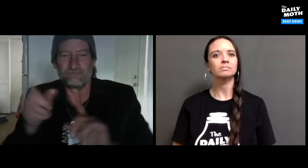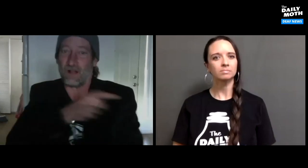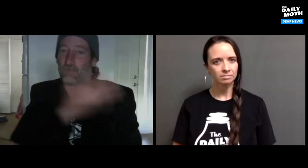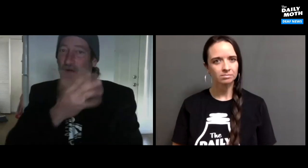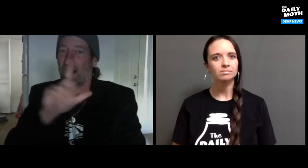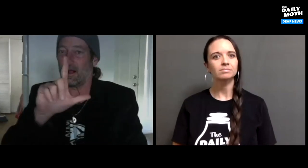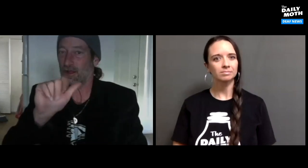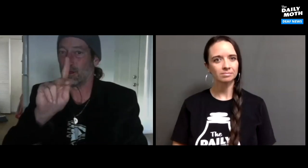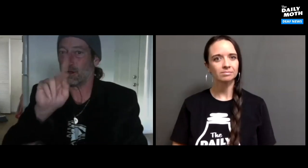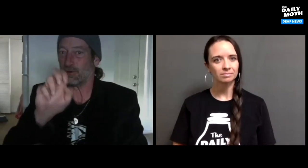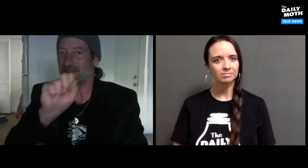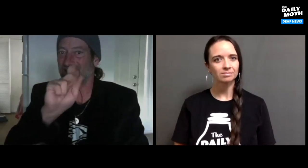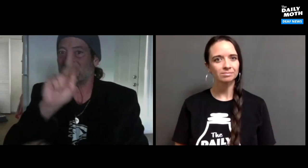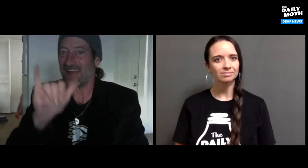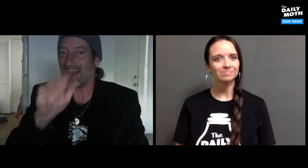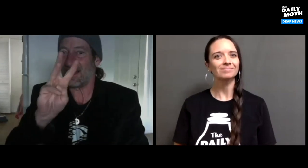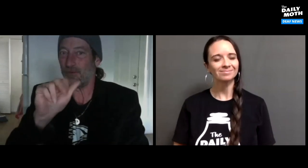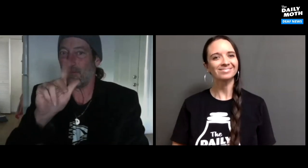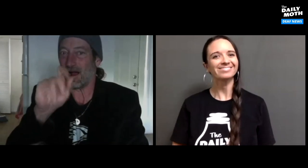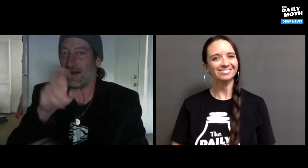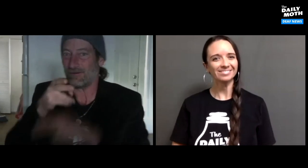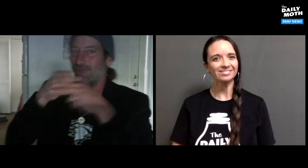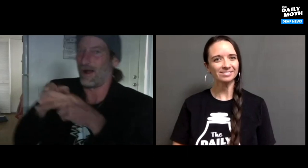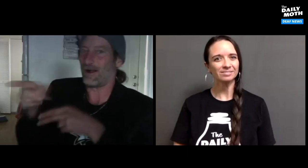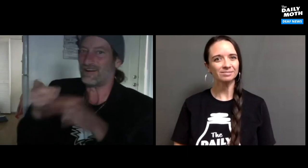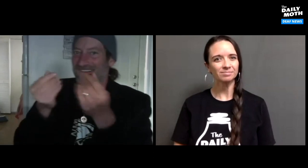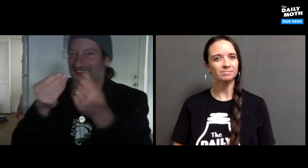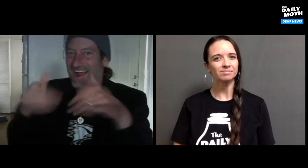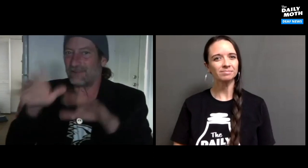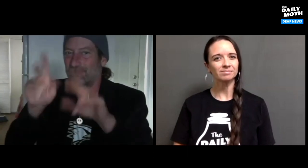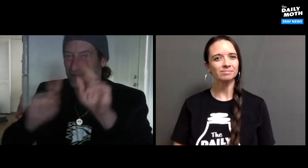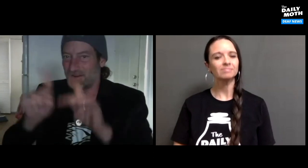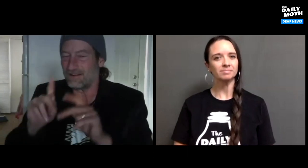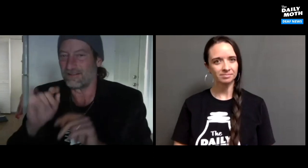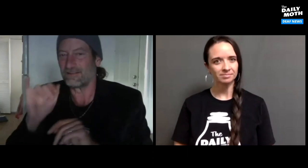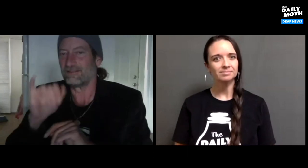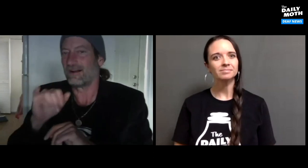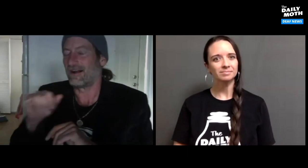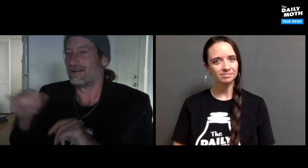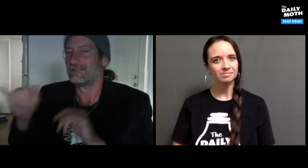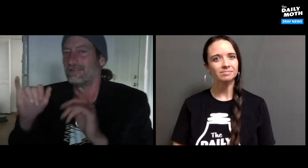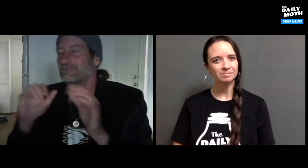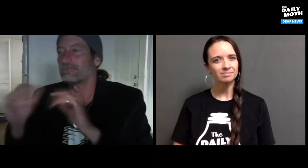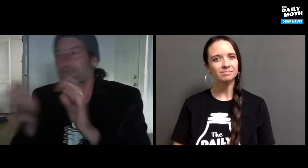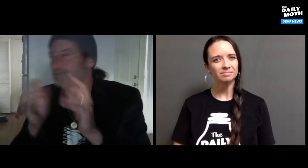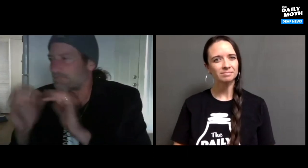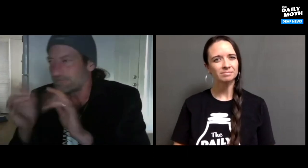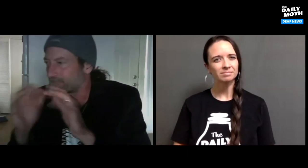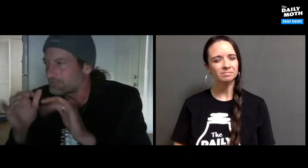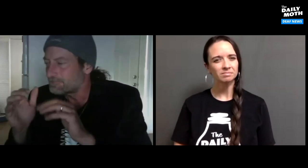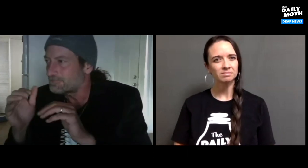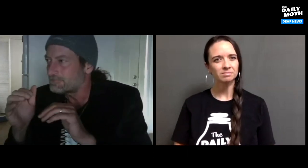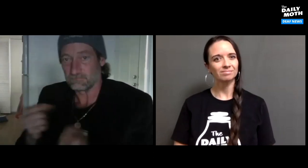That is what Luke Skywalker calls them "sand people."